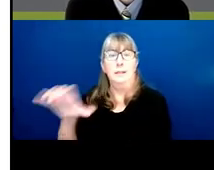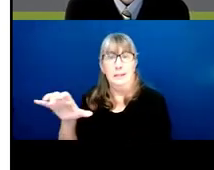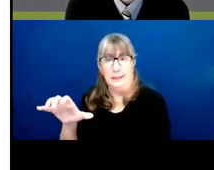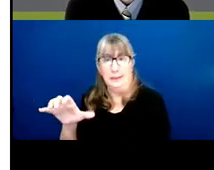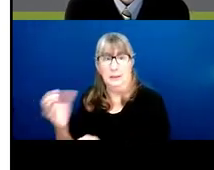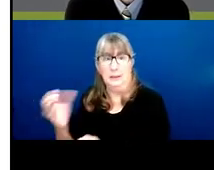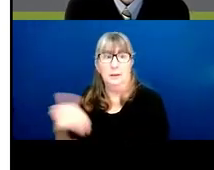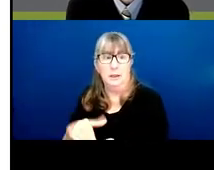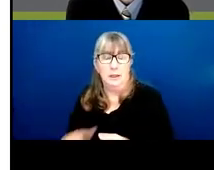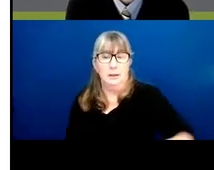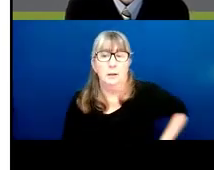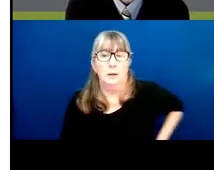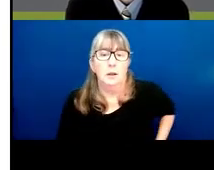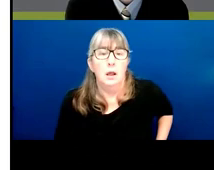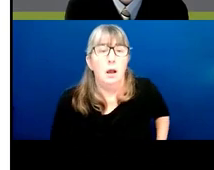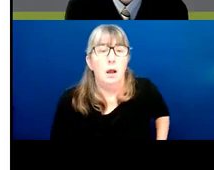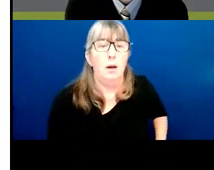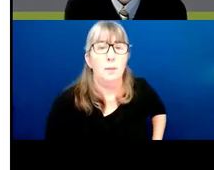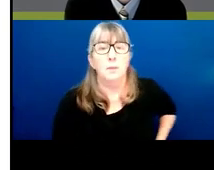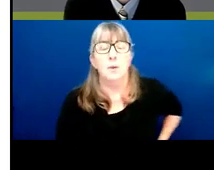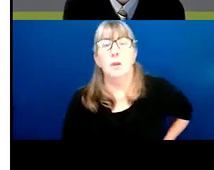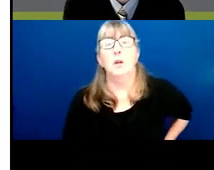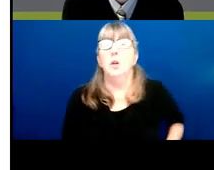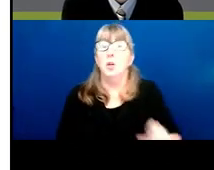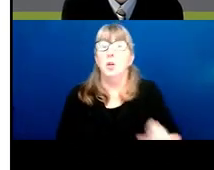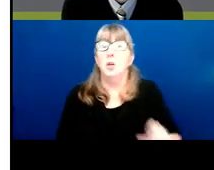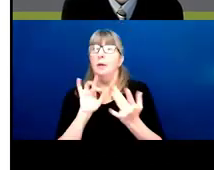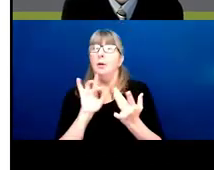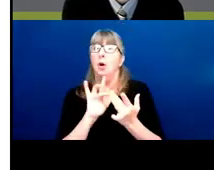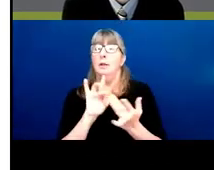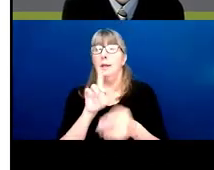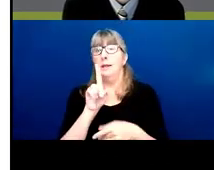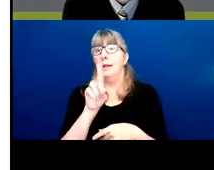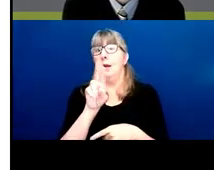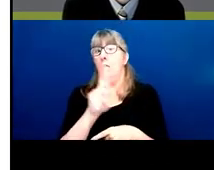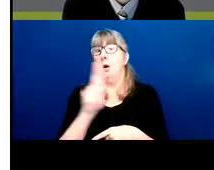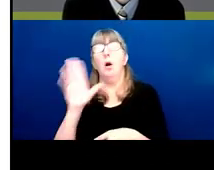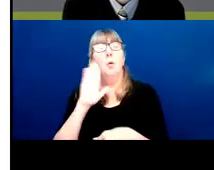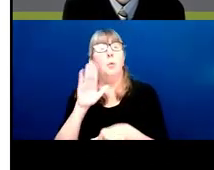You certainly can contact DRR, and we will forward your requests along